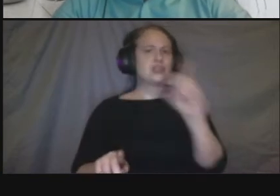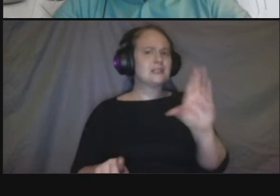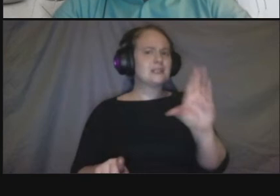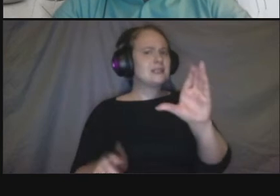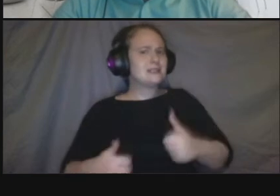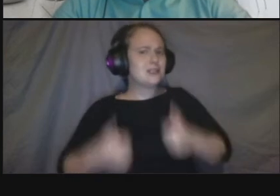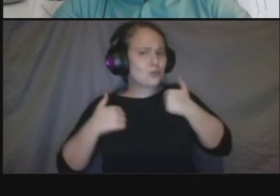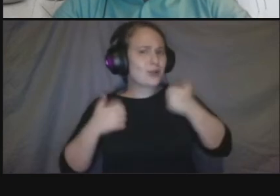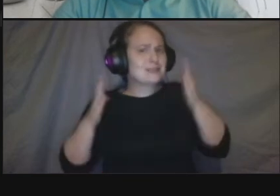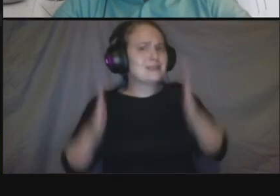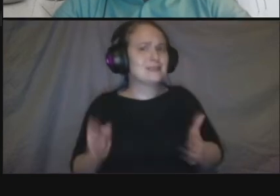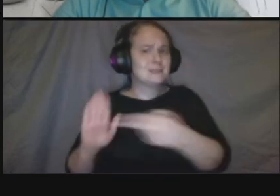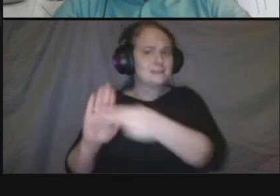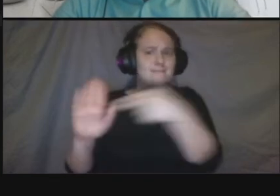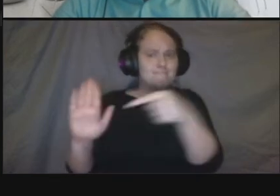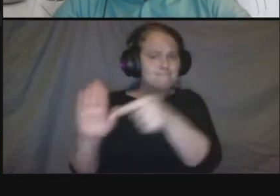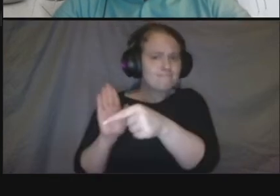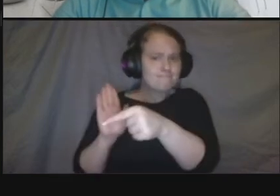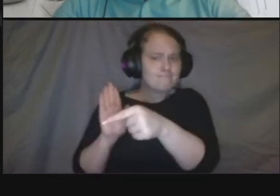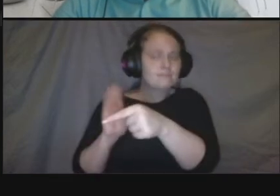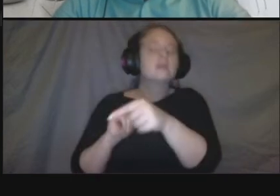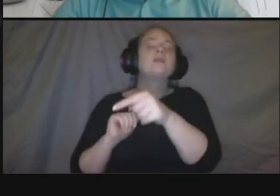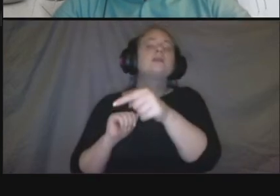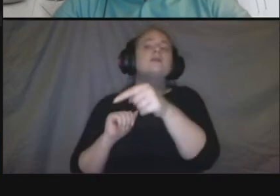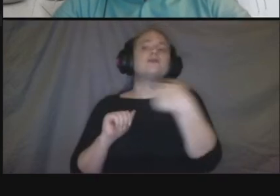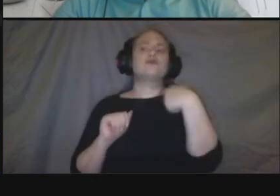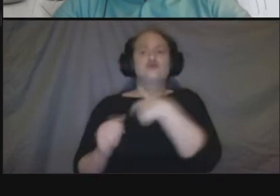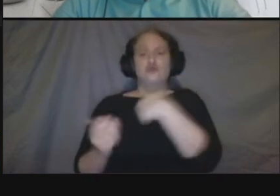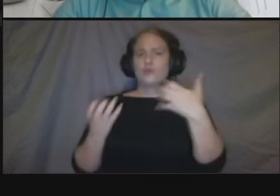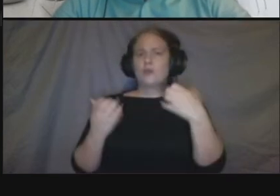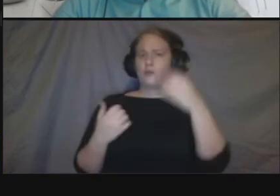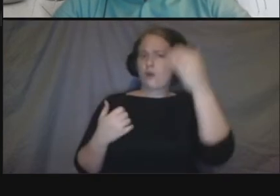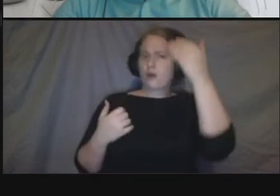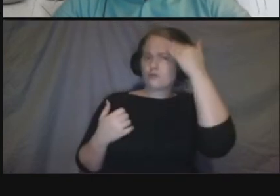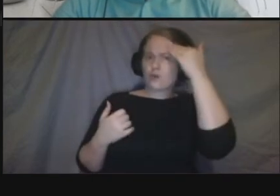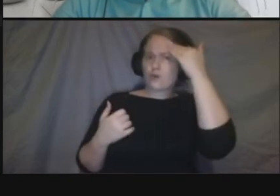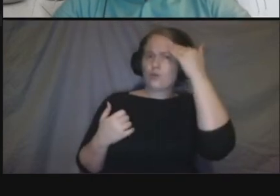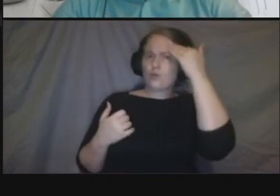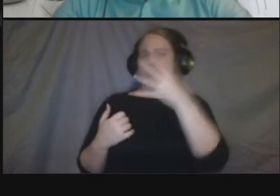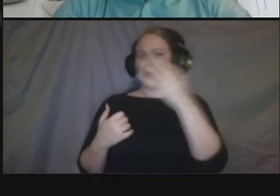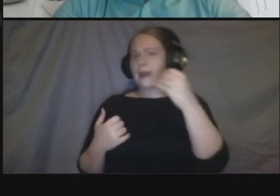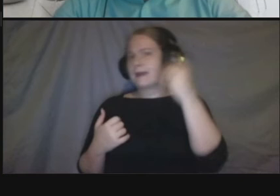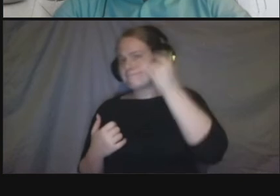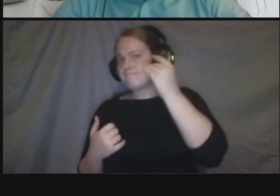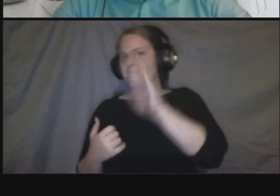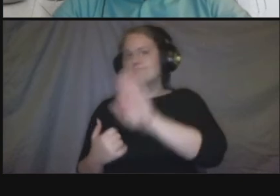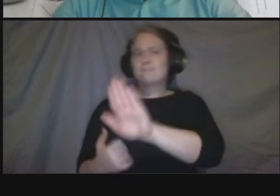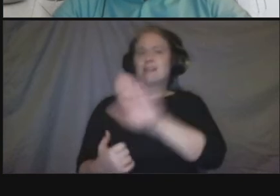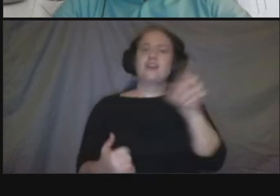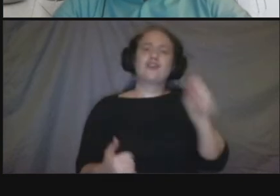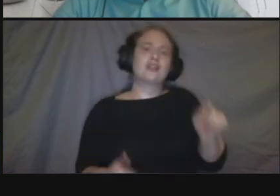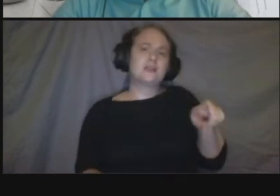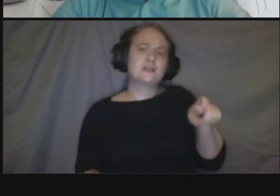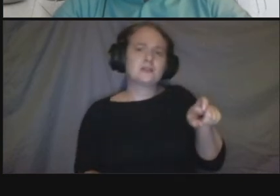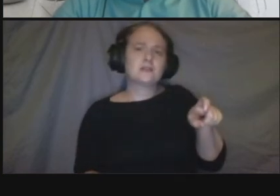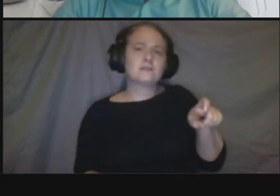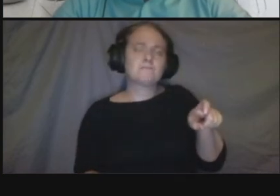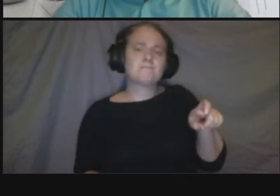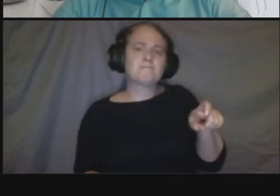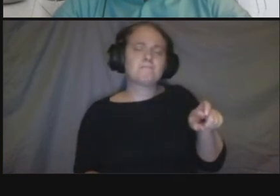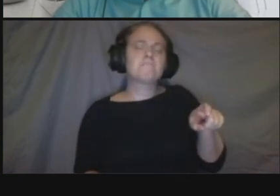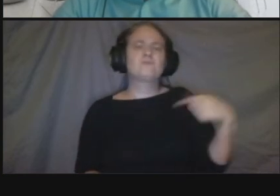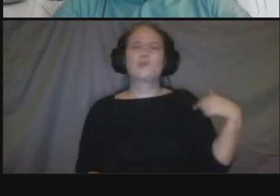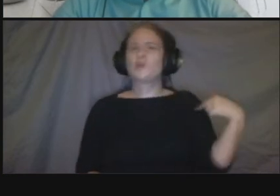needs of residents um who who are you know the res we're considering these of all residents whether